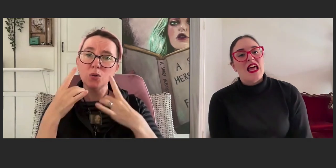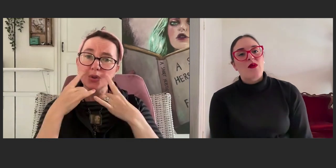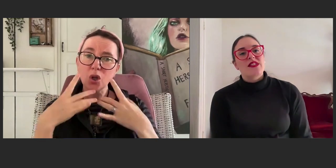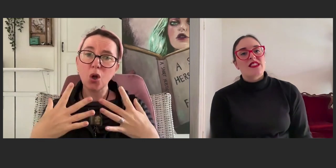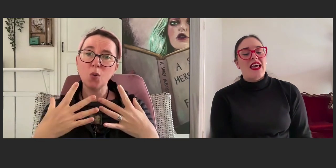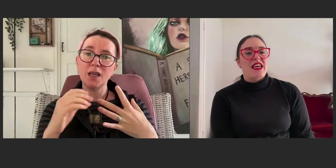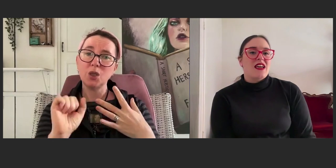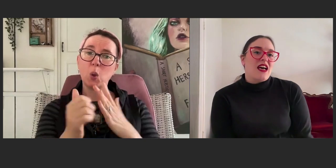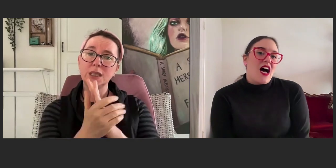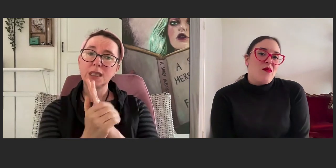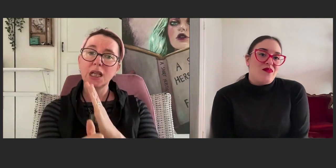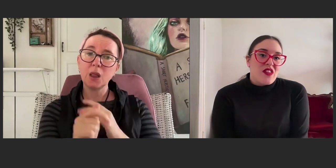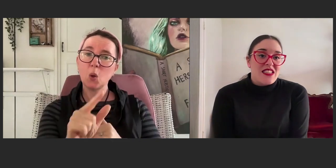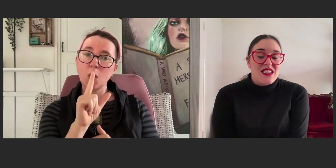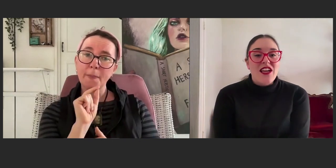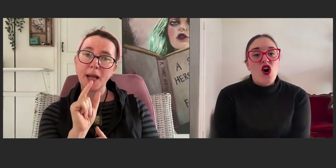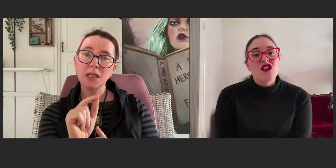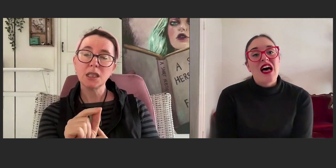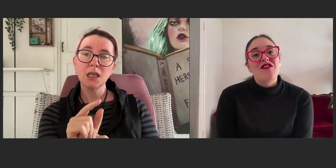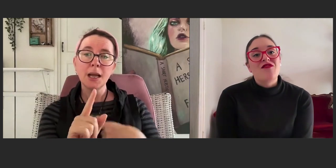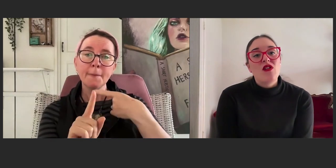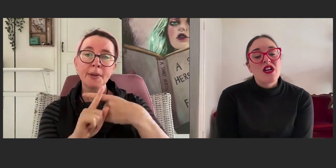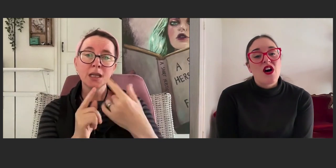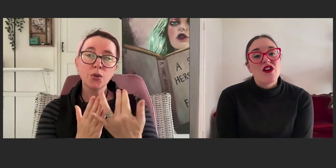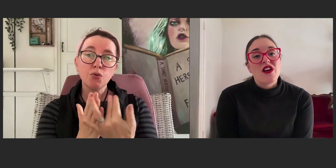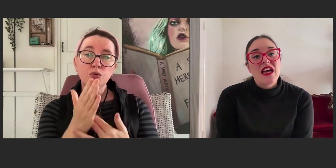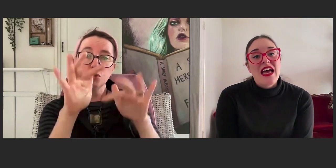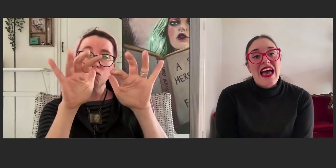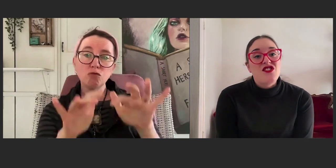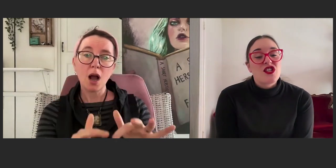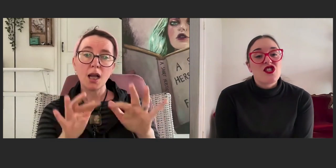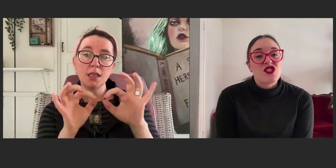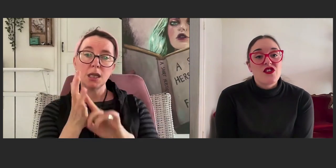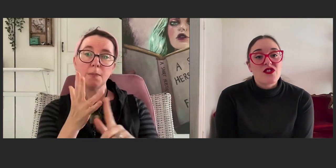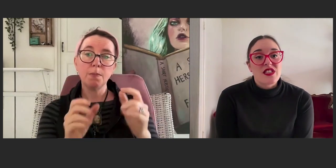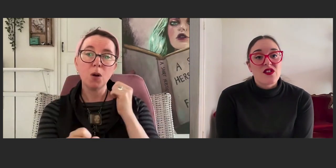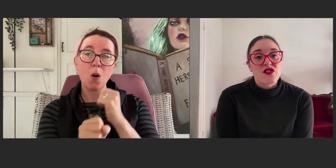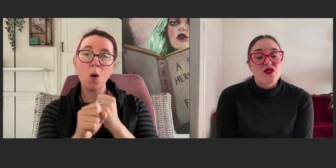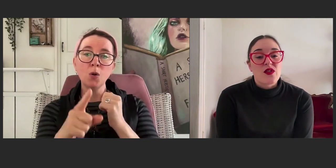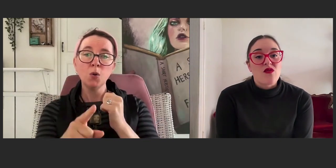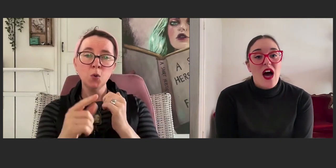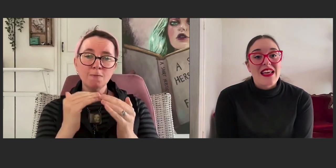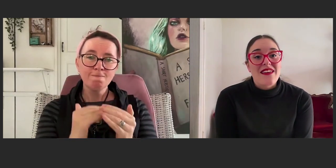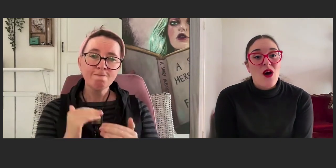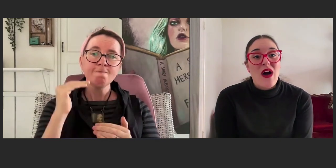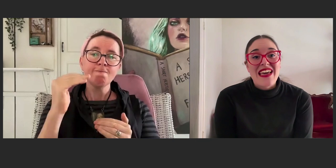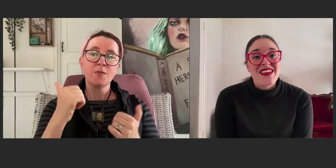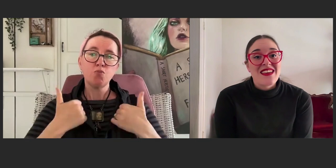like we were saying, it's like an online folio and you can show your skills through your writing in that way.